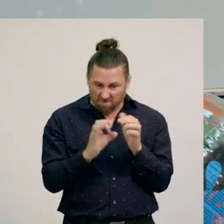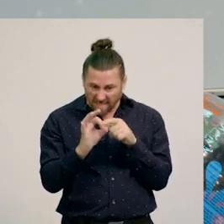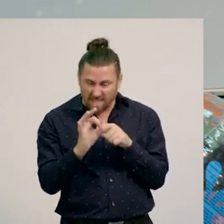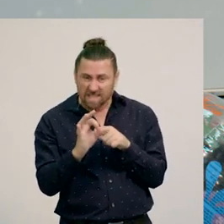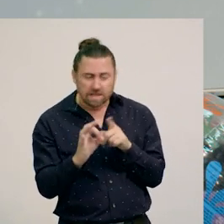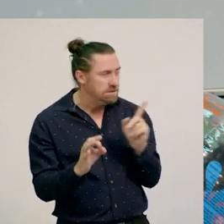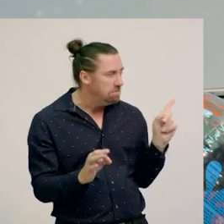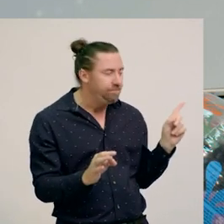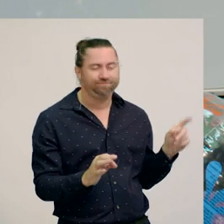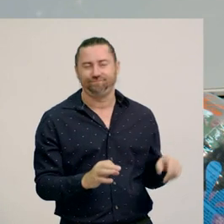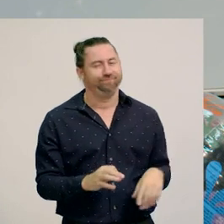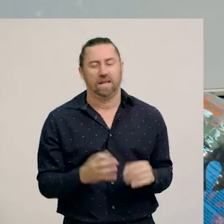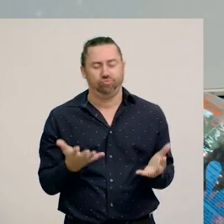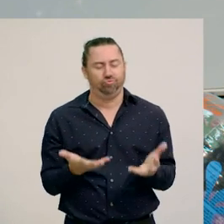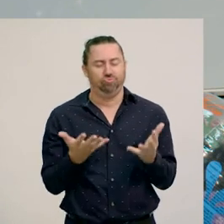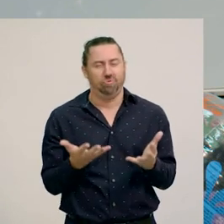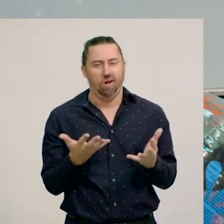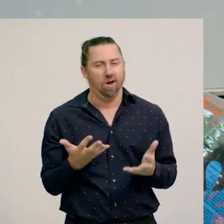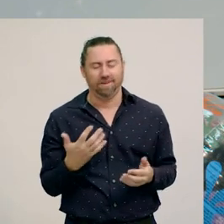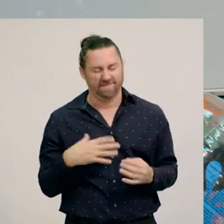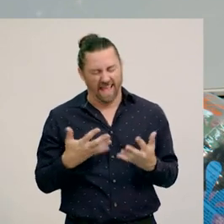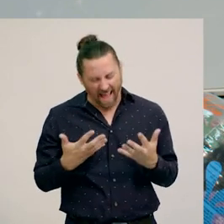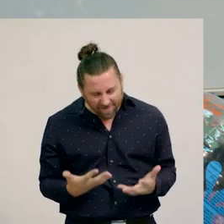This one doesn’t work very well, it’s too light. It needs to be a bit heavier.